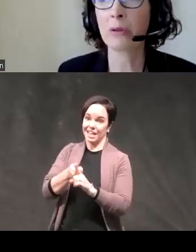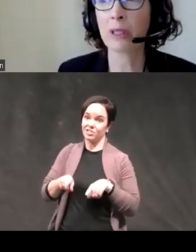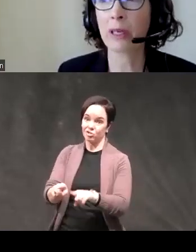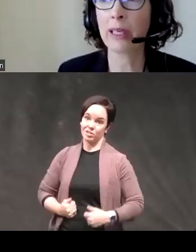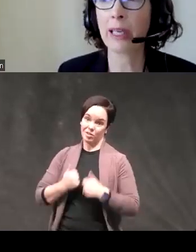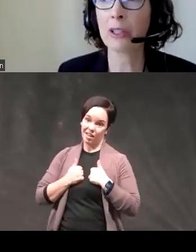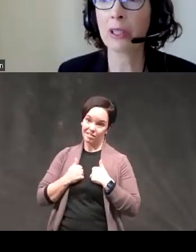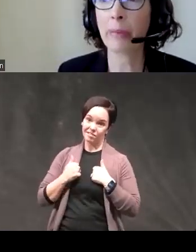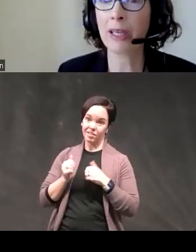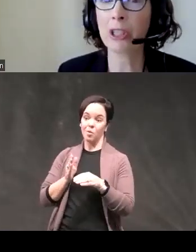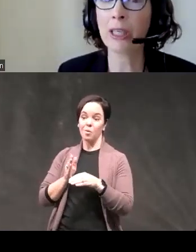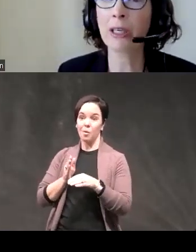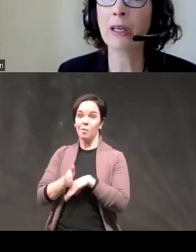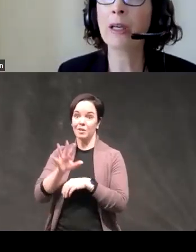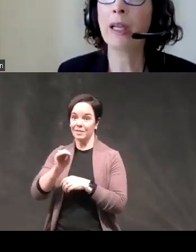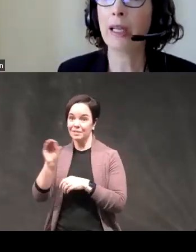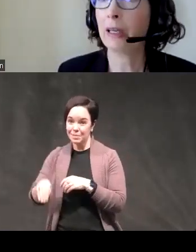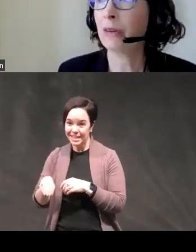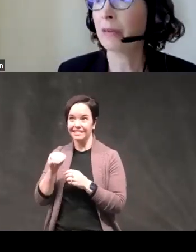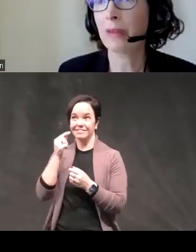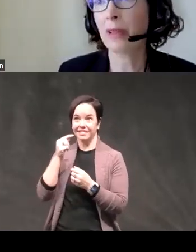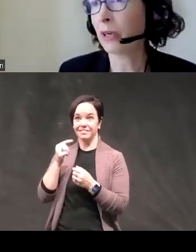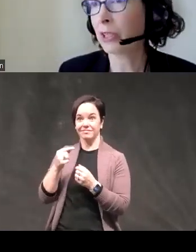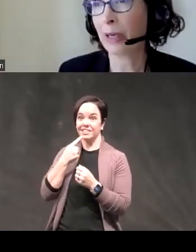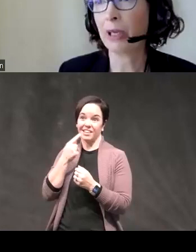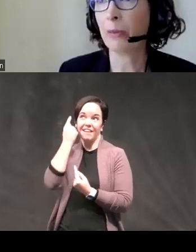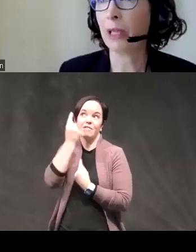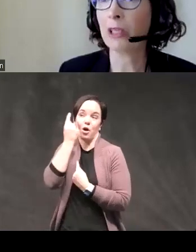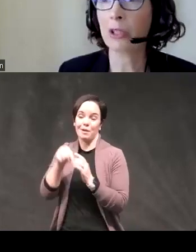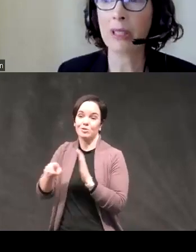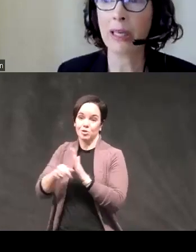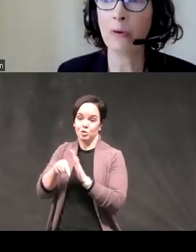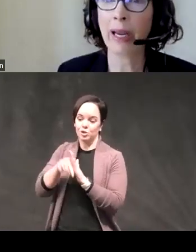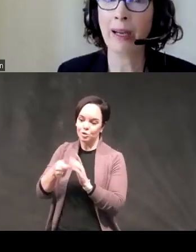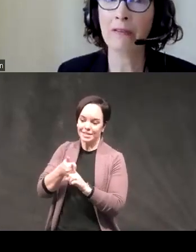suicidal ideation in the past year in the largest epidemiological data we have